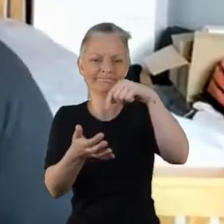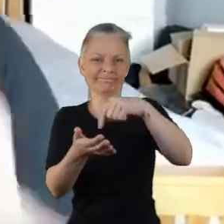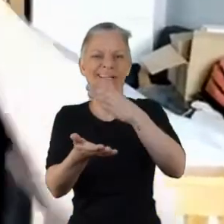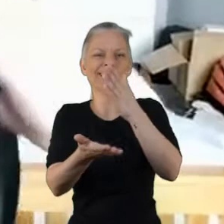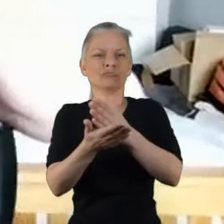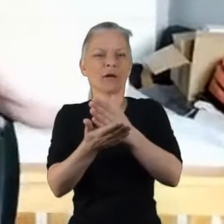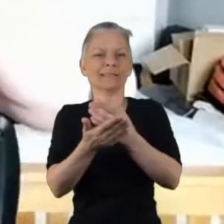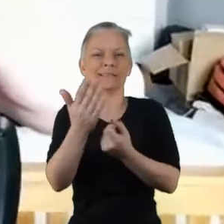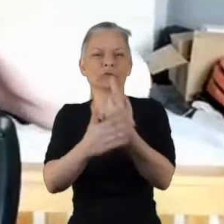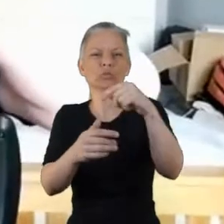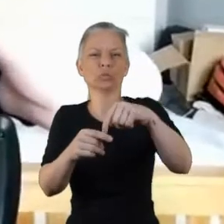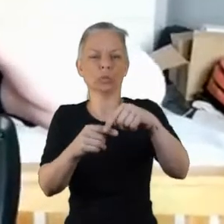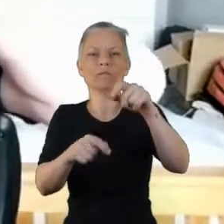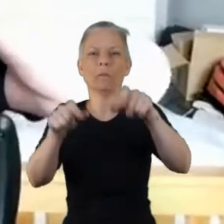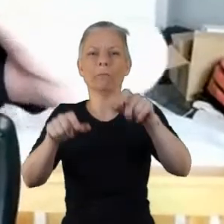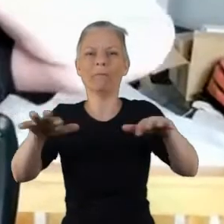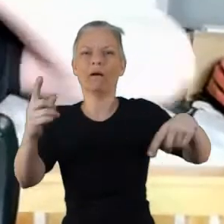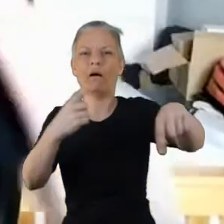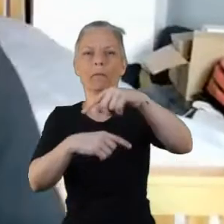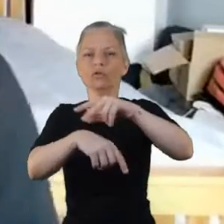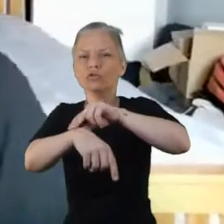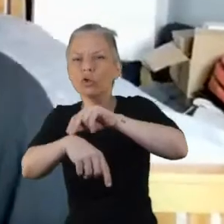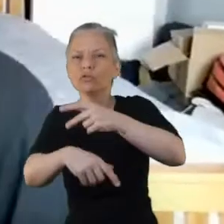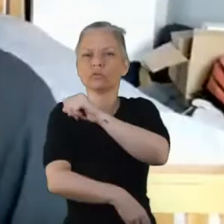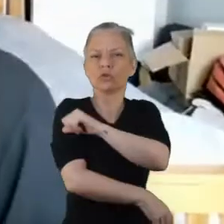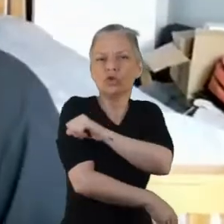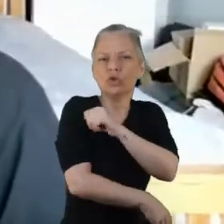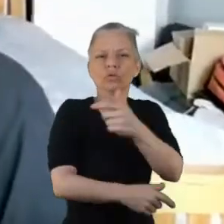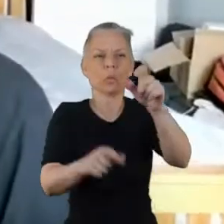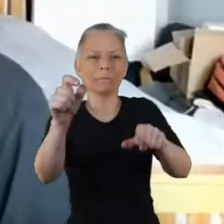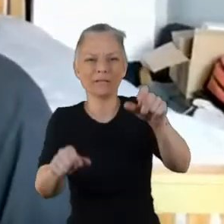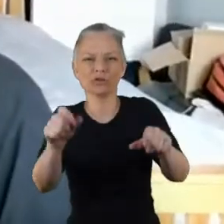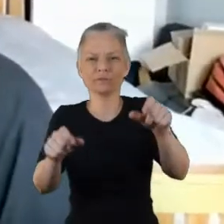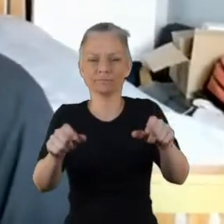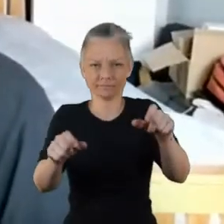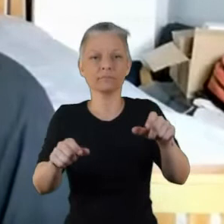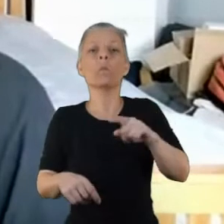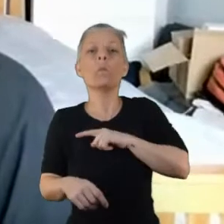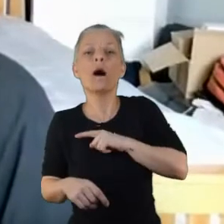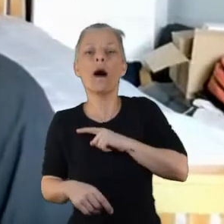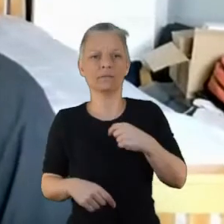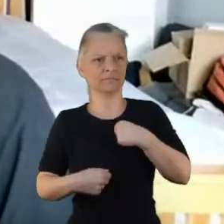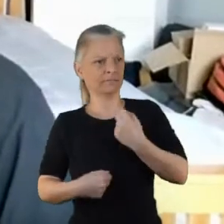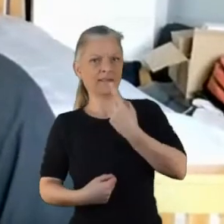Because, I mean my first experience of being in a psychiatric ward was, um it was pretty daunting.